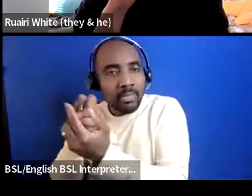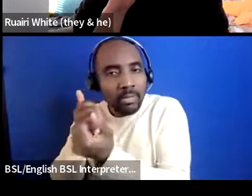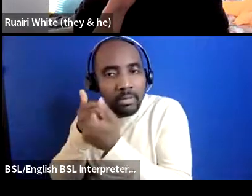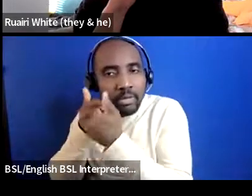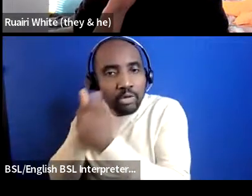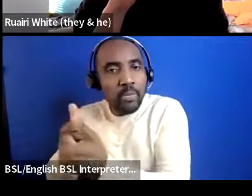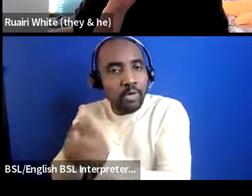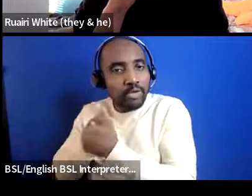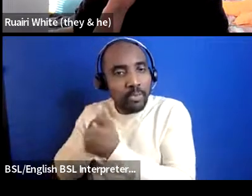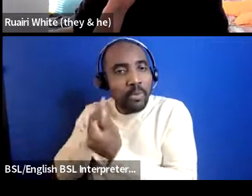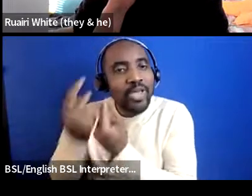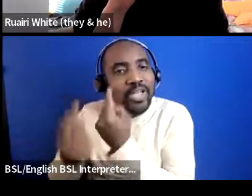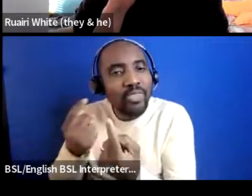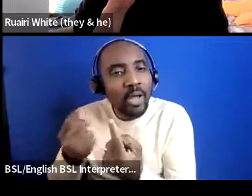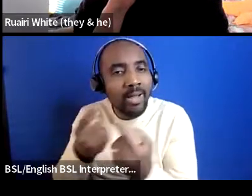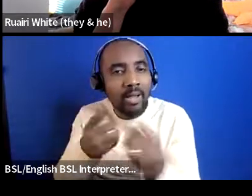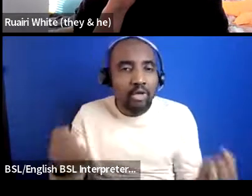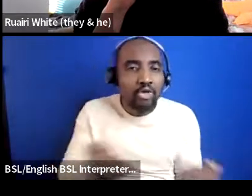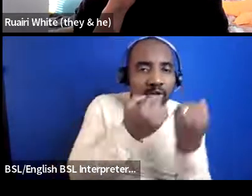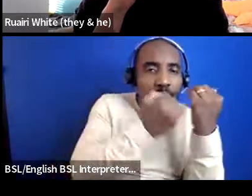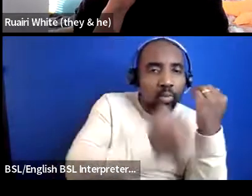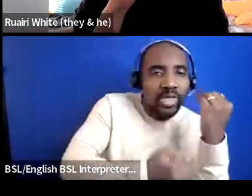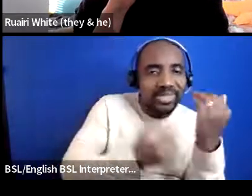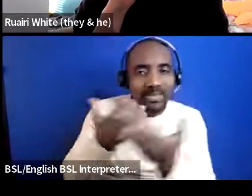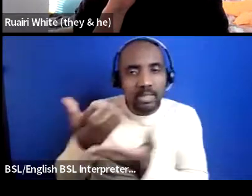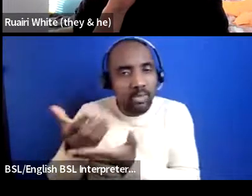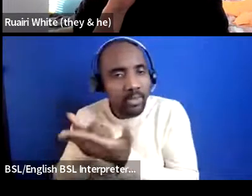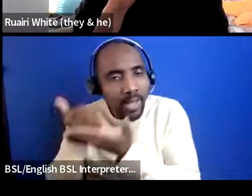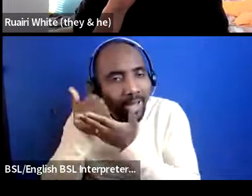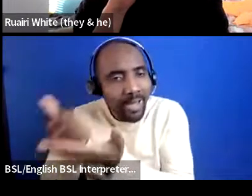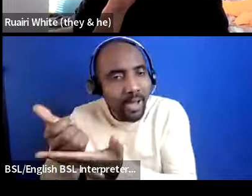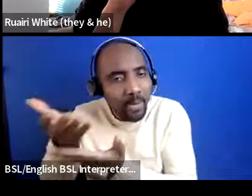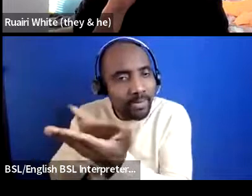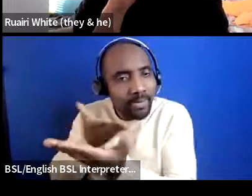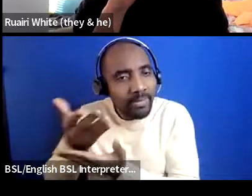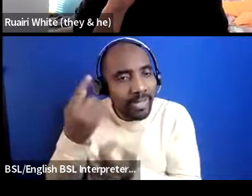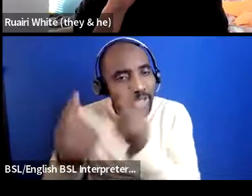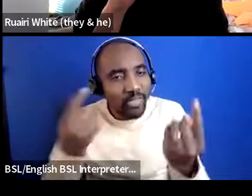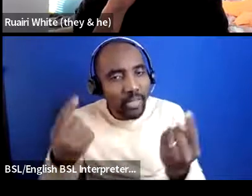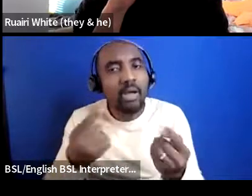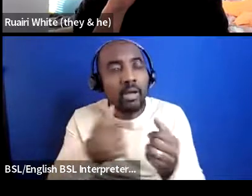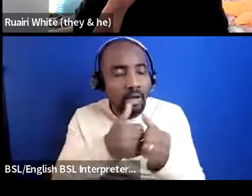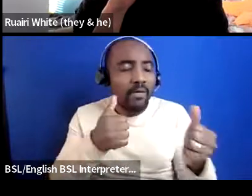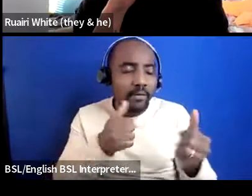and what you're not good at so i think it's that's what funders need to be doing is things like this